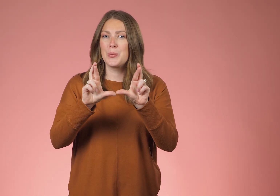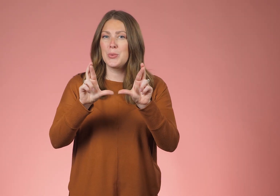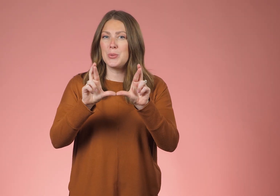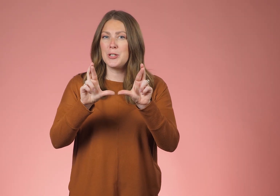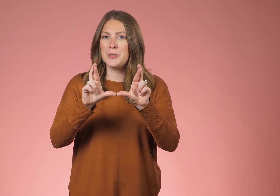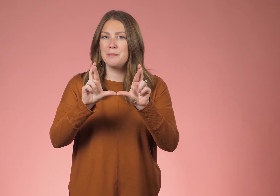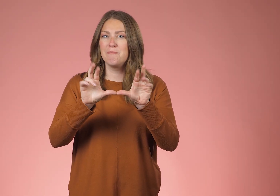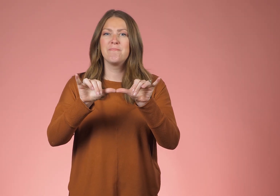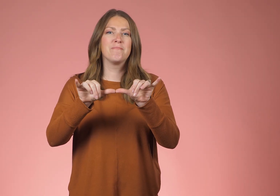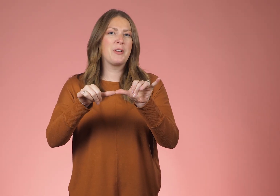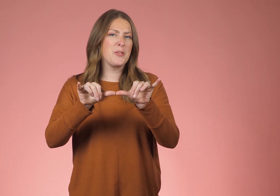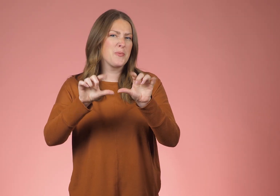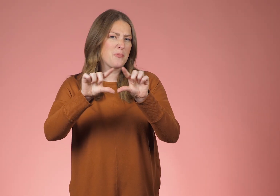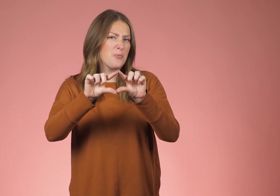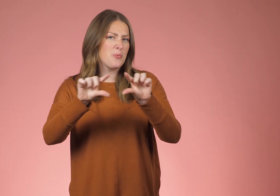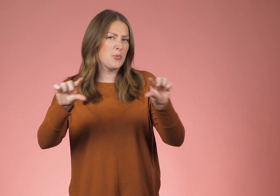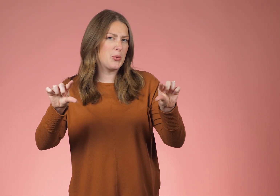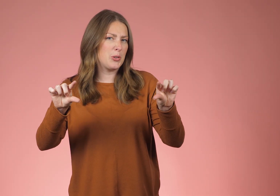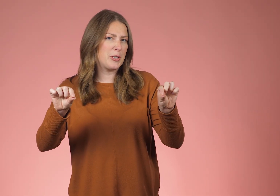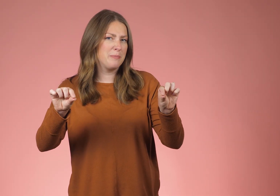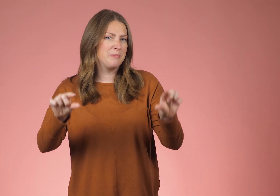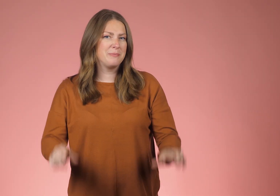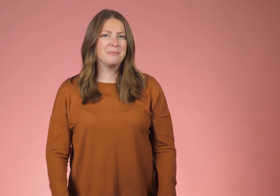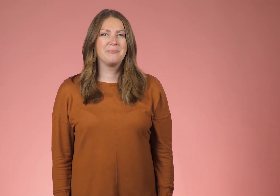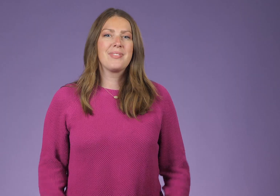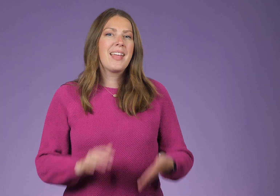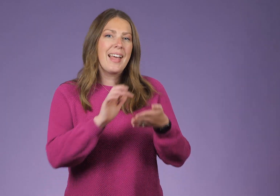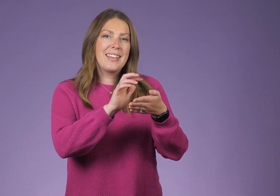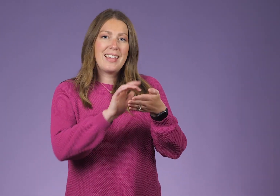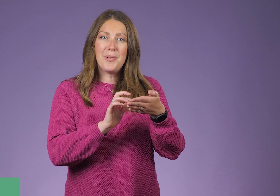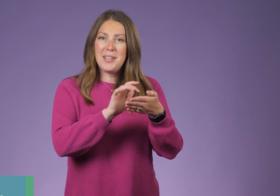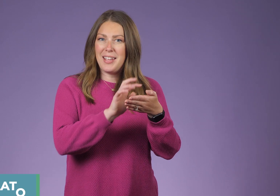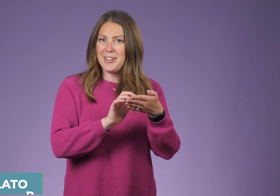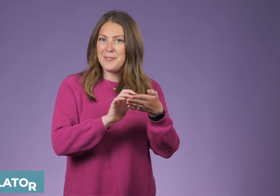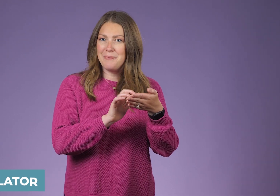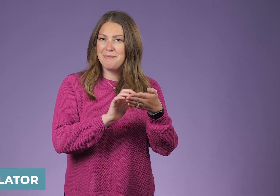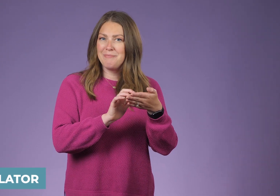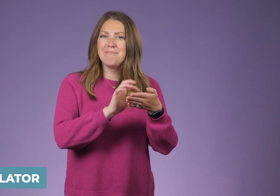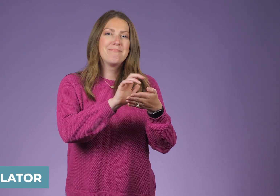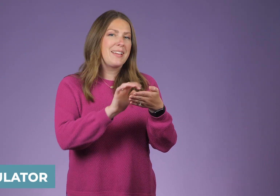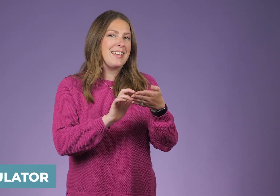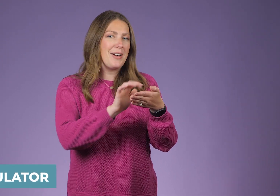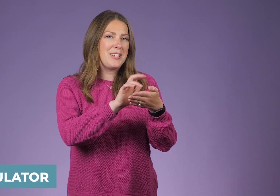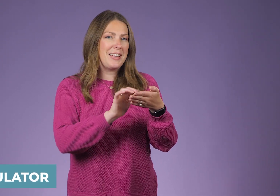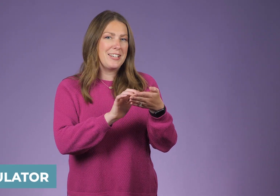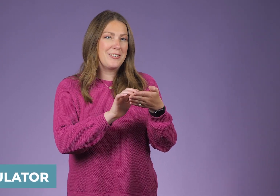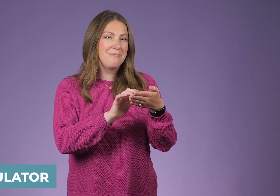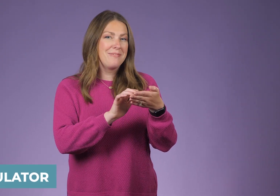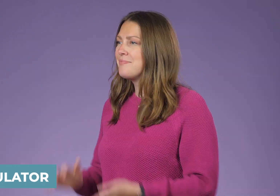Ruler. Calculator.